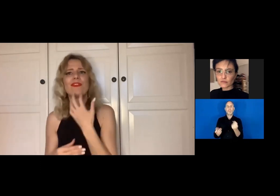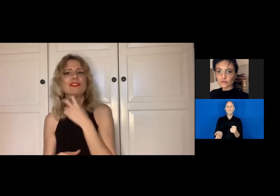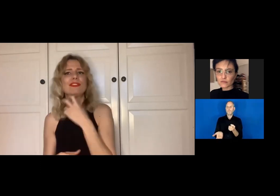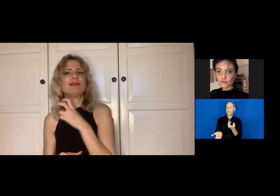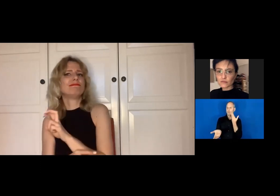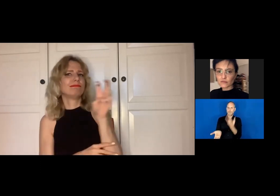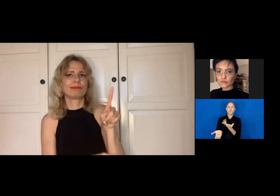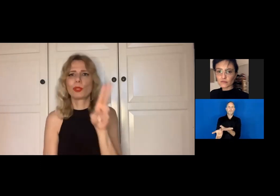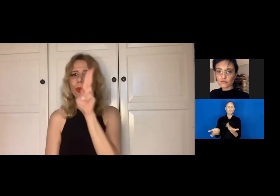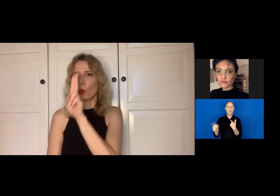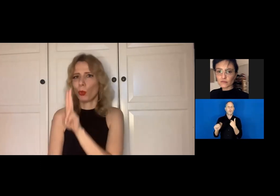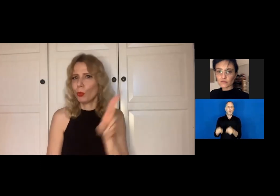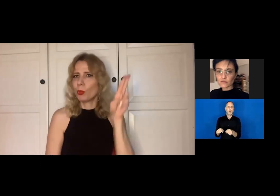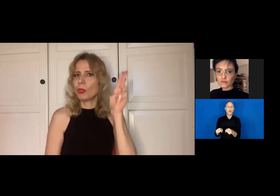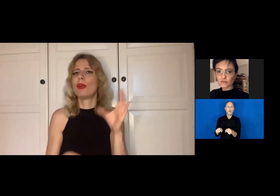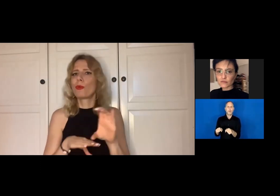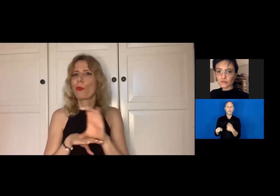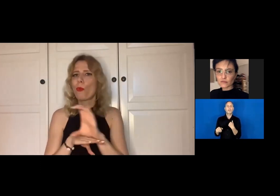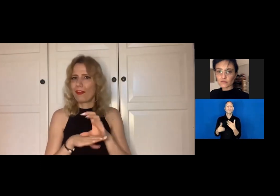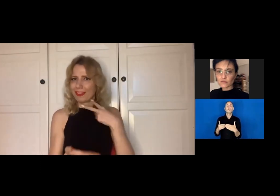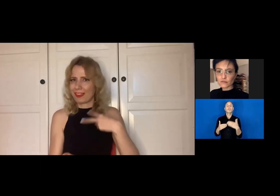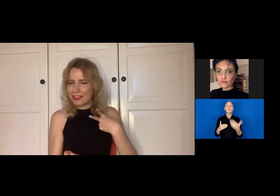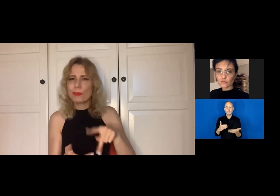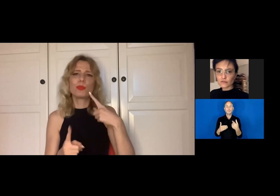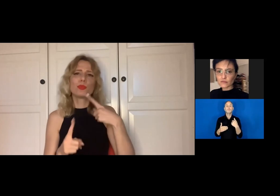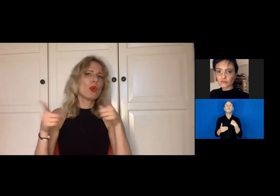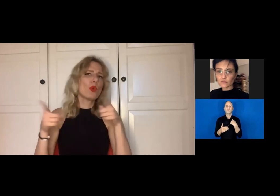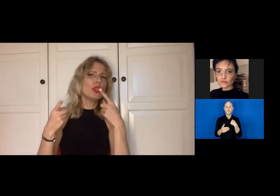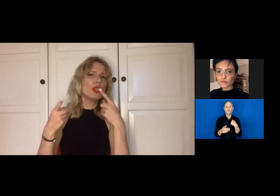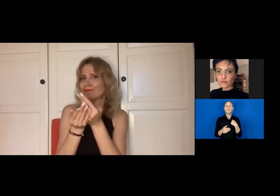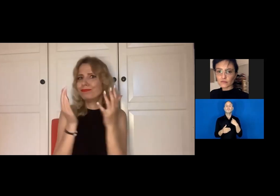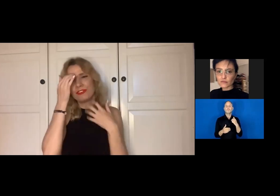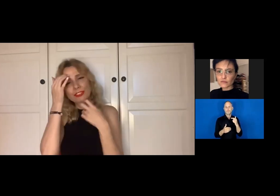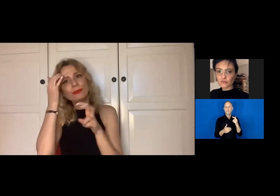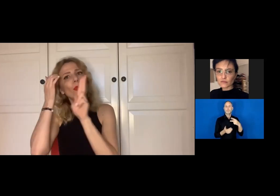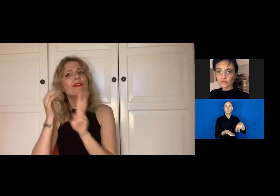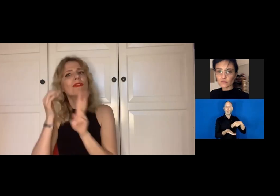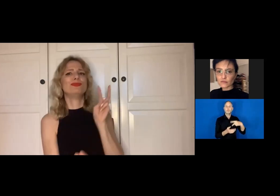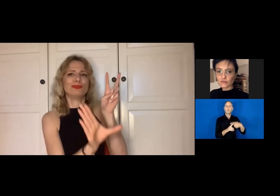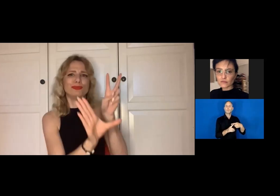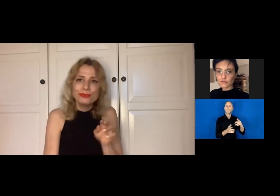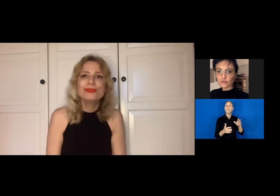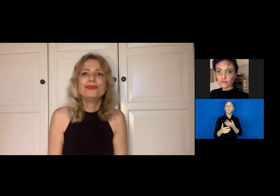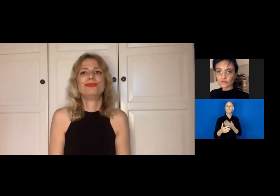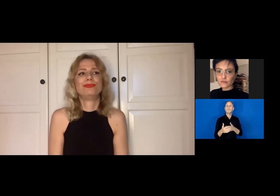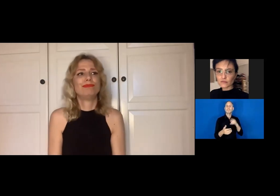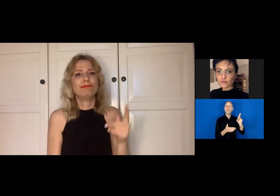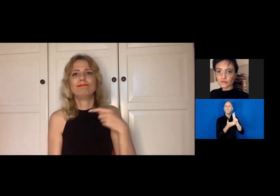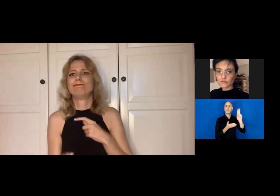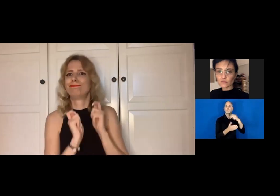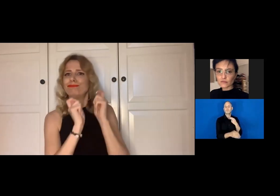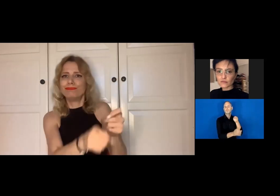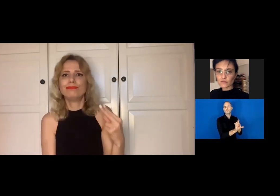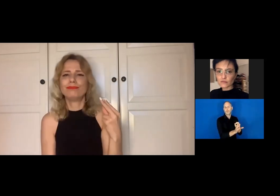And also, this was the point where I decided that I wanted to join the field of music and art and dancing.